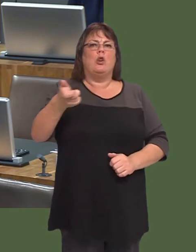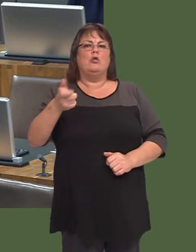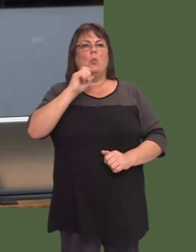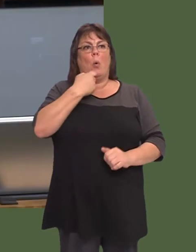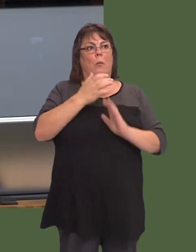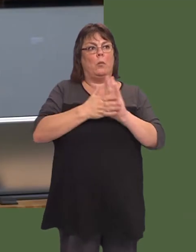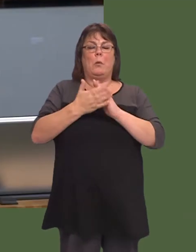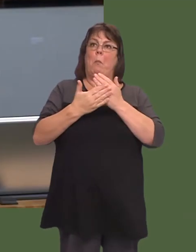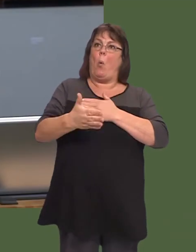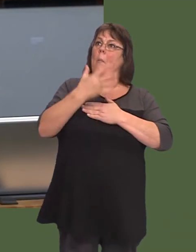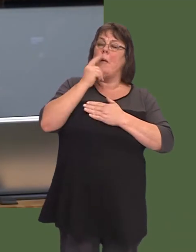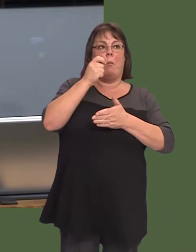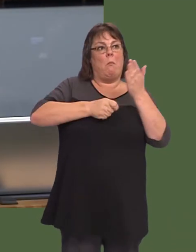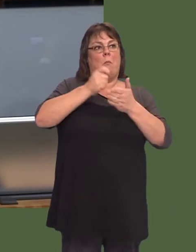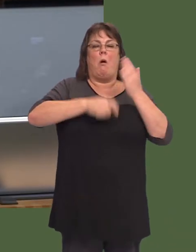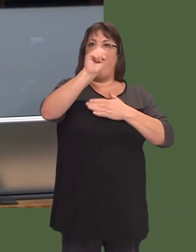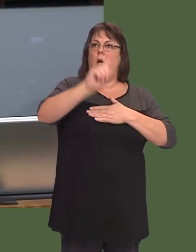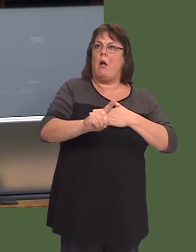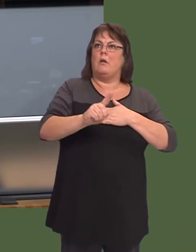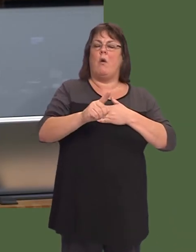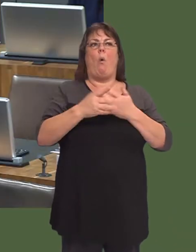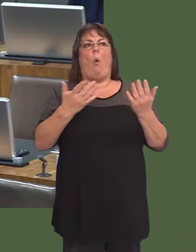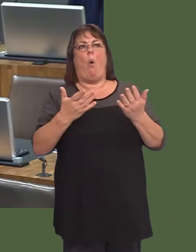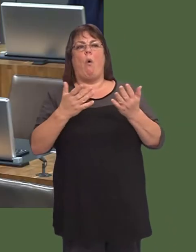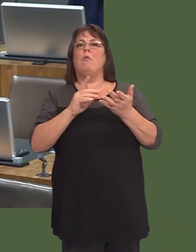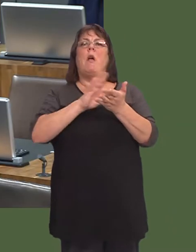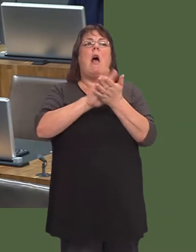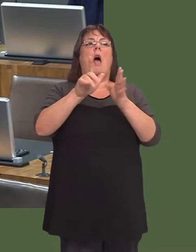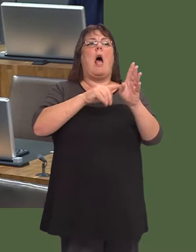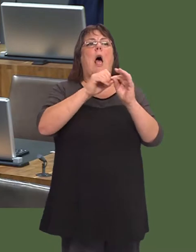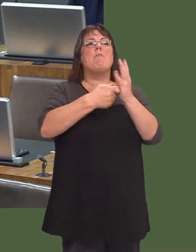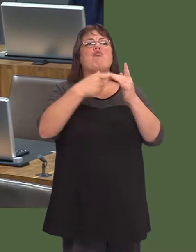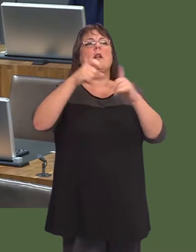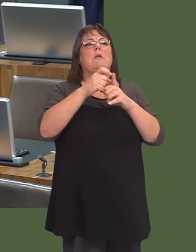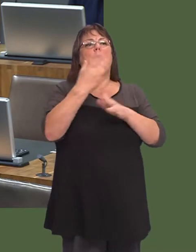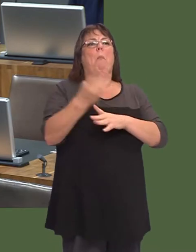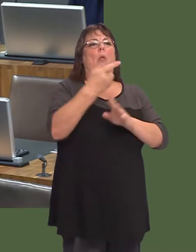of chargers, which will encourage more people then to look initially, I suspect, at hybrids, and then at fully electric vehicles.